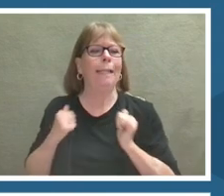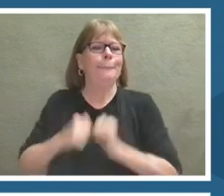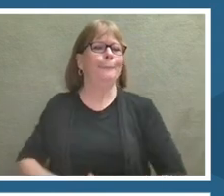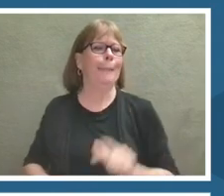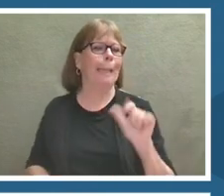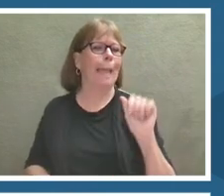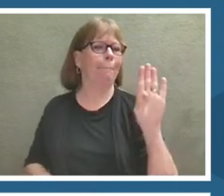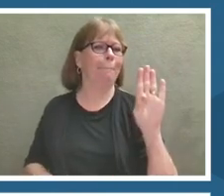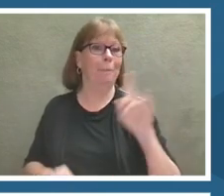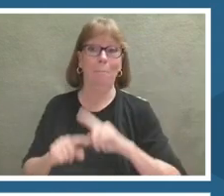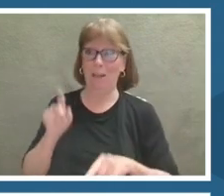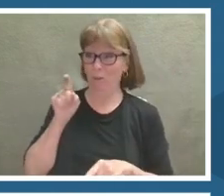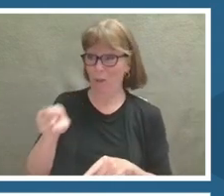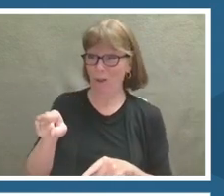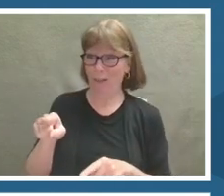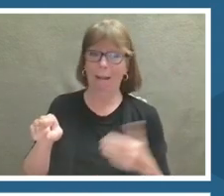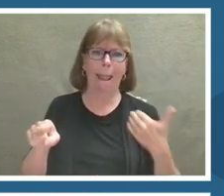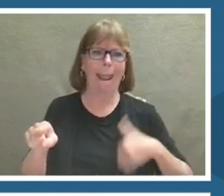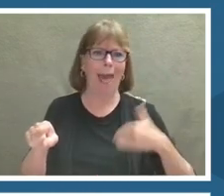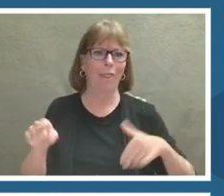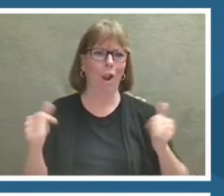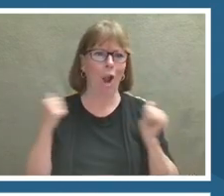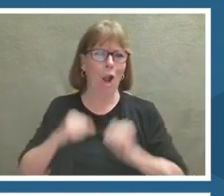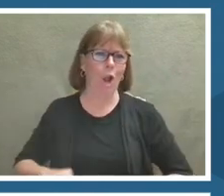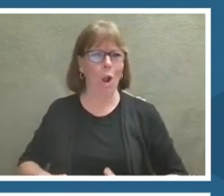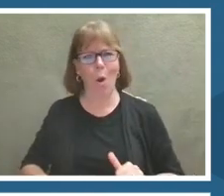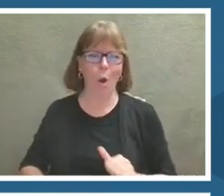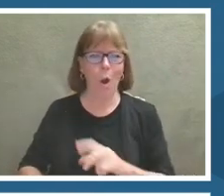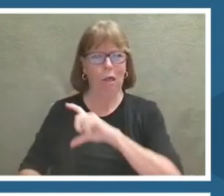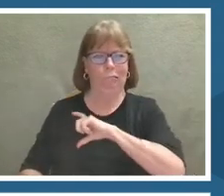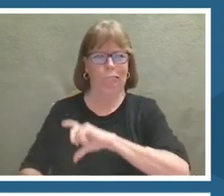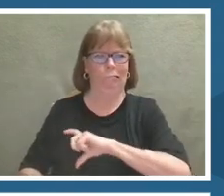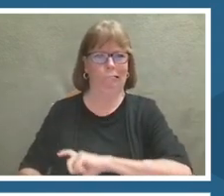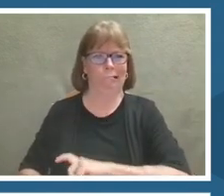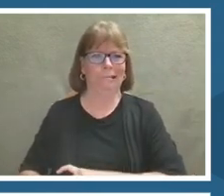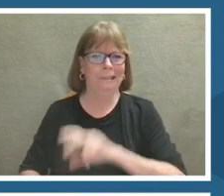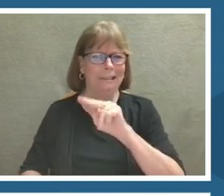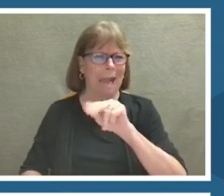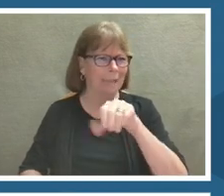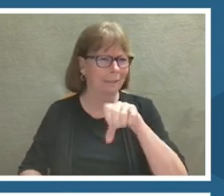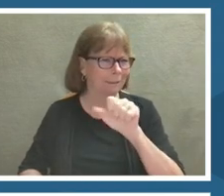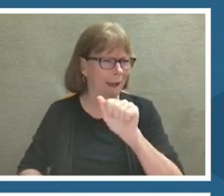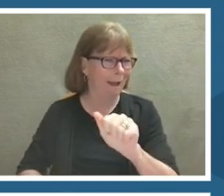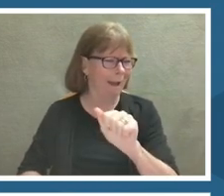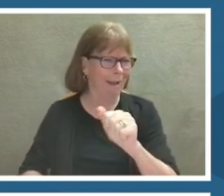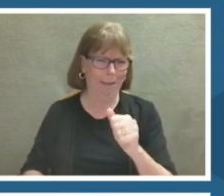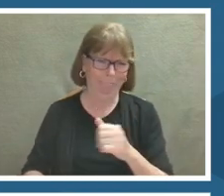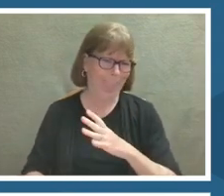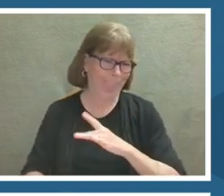patches and she does this groundbreaking, innovative, data visualization.